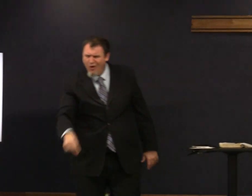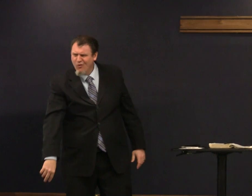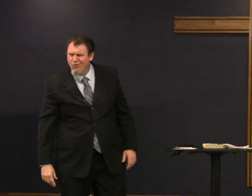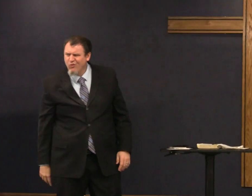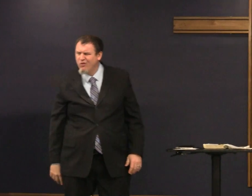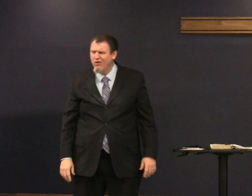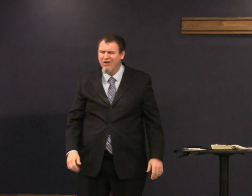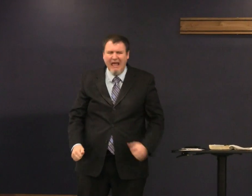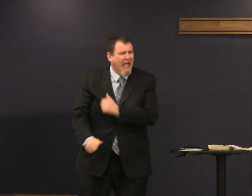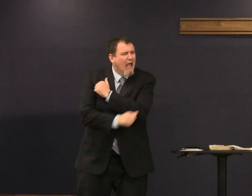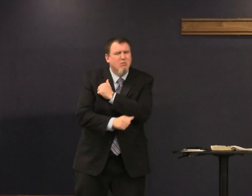no